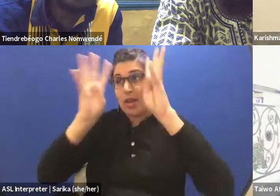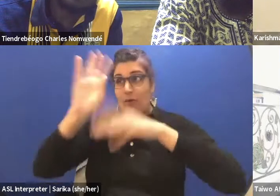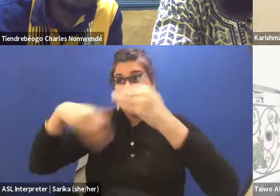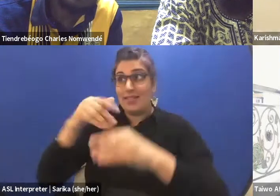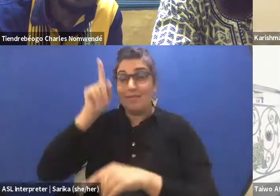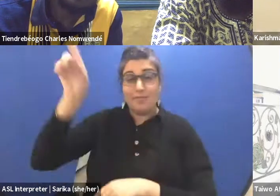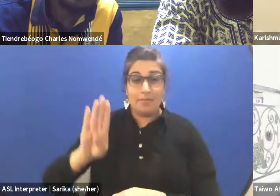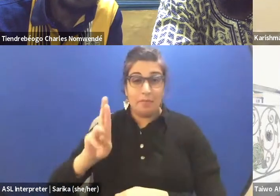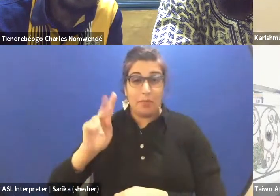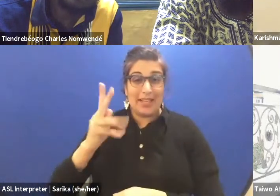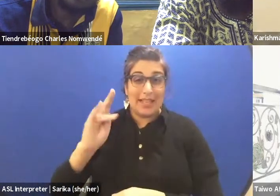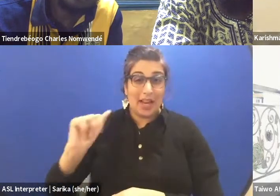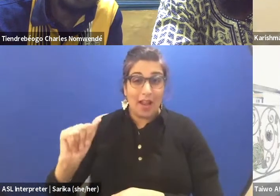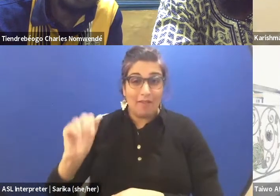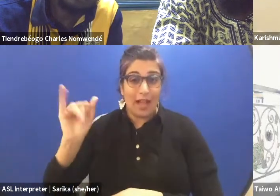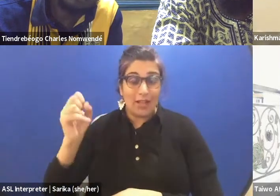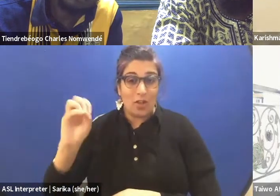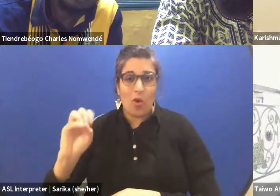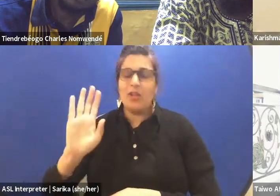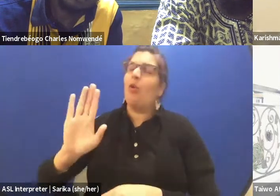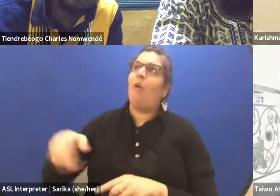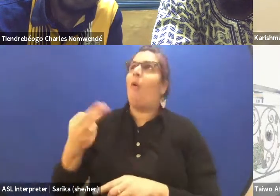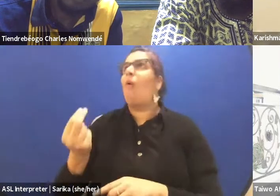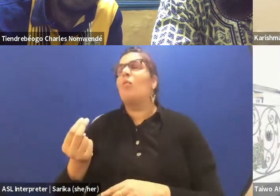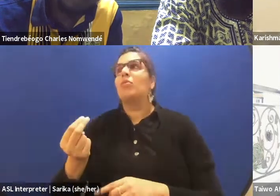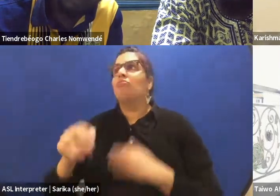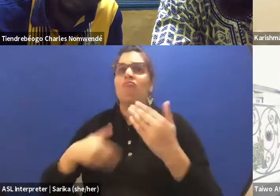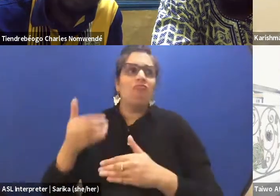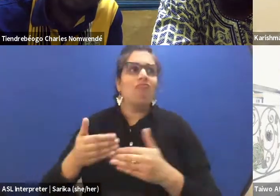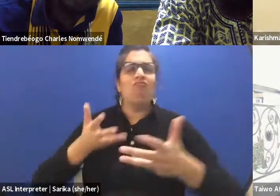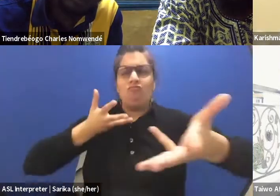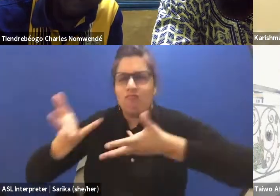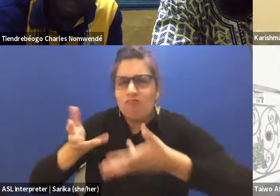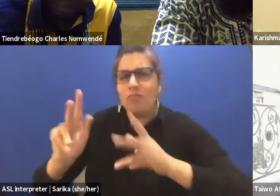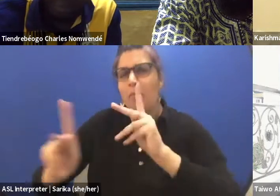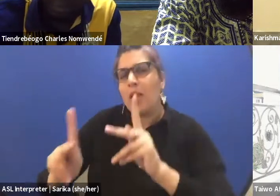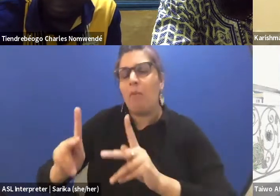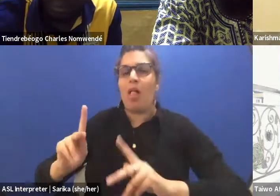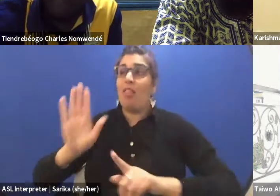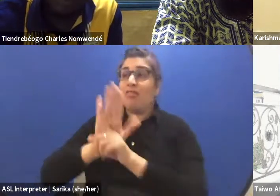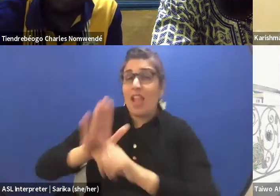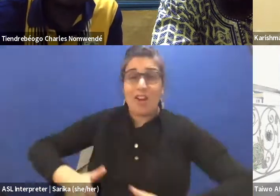and your own process of engaging with people, their lived experience, questioning your practice,